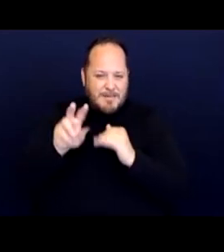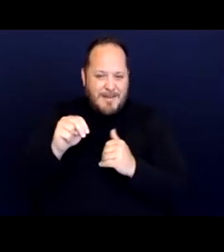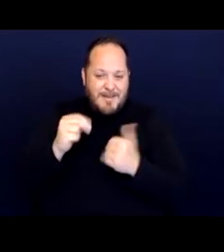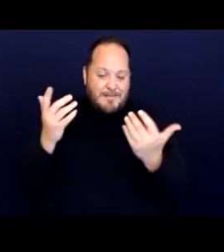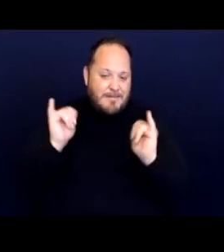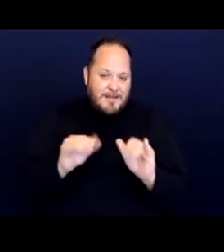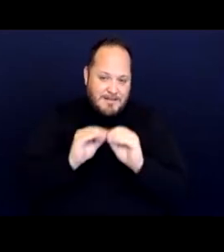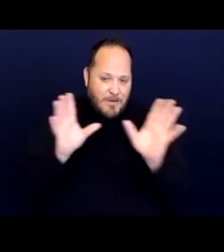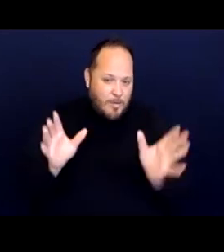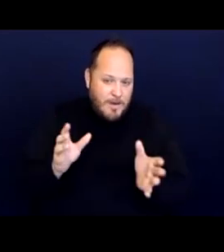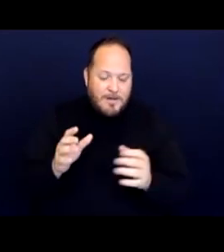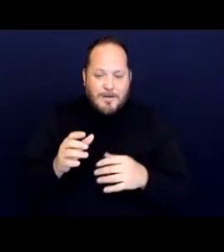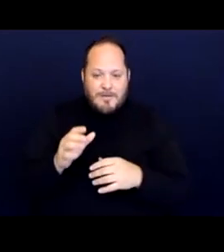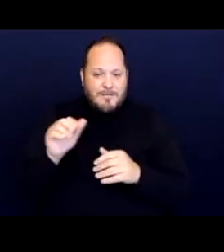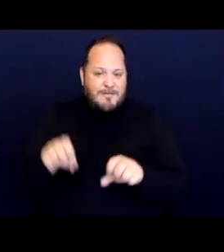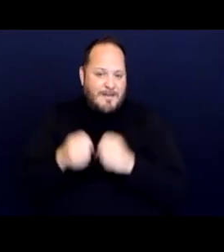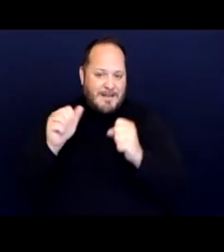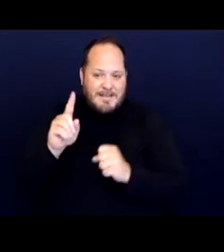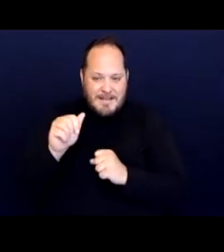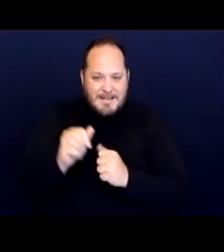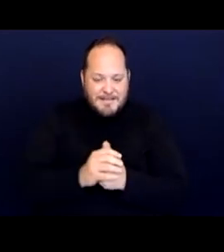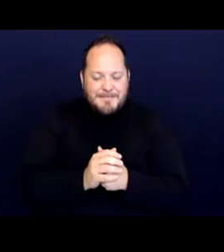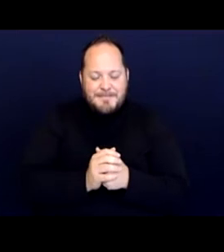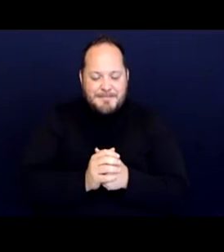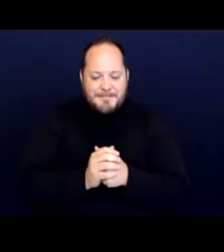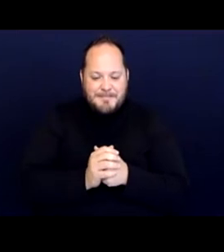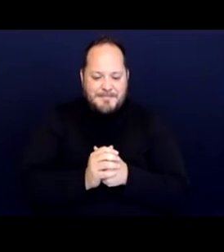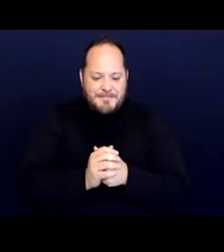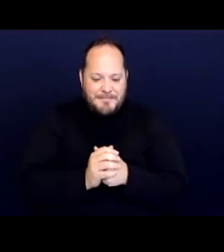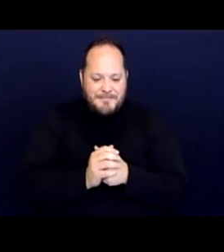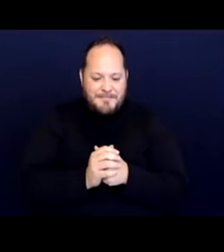you violate the ADA with an inaccessible ban